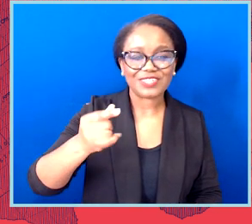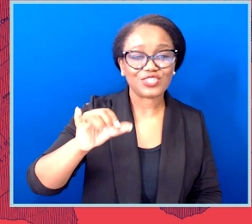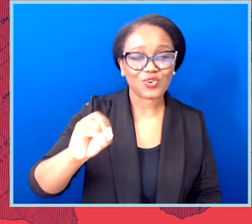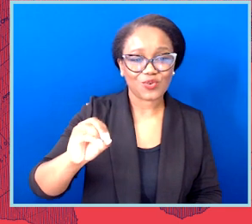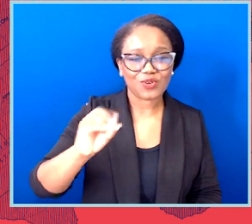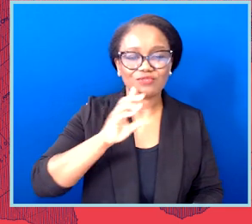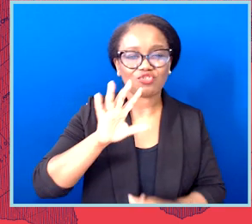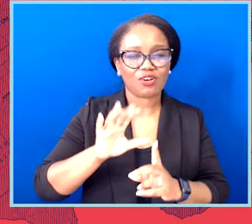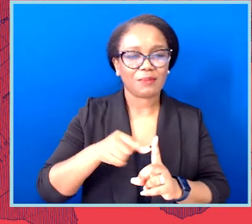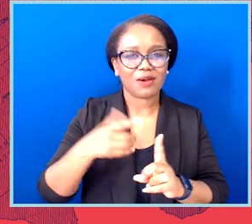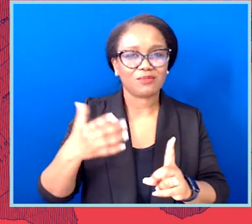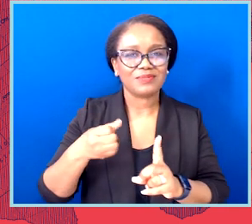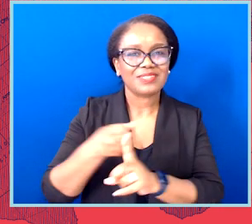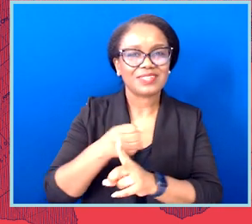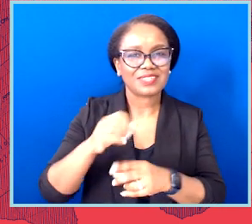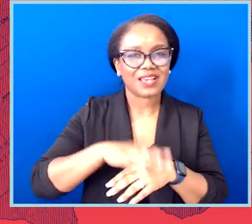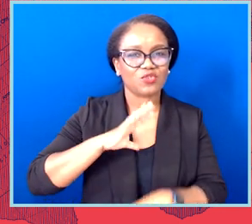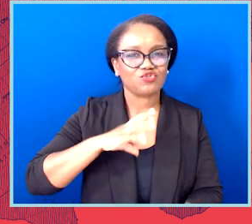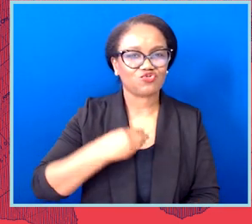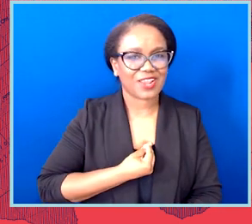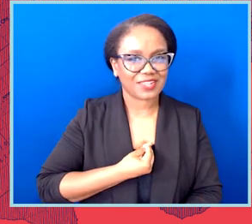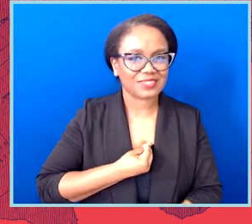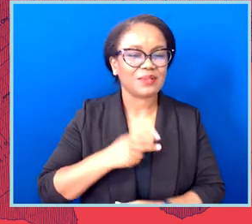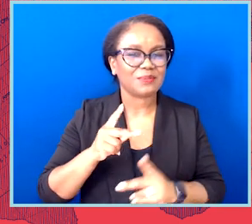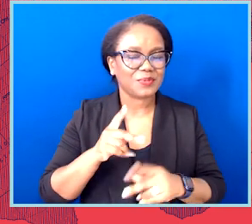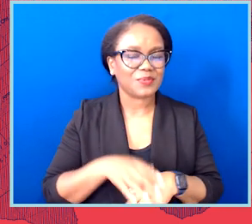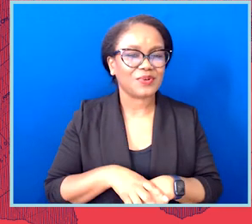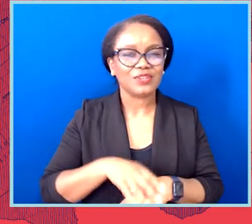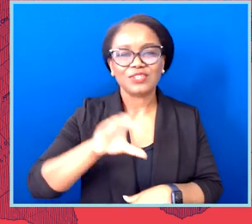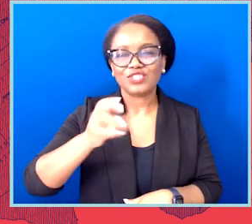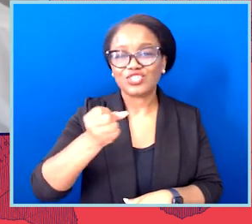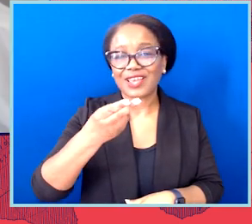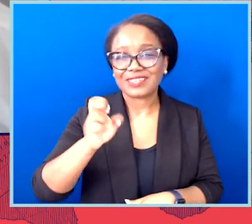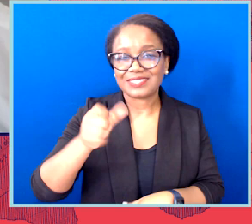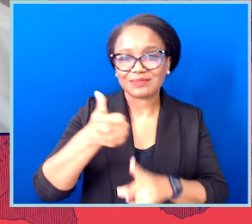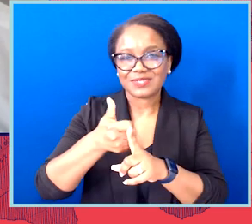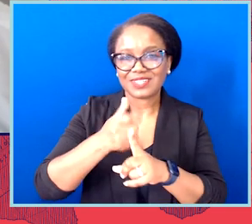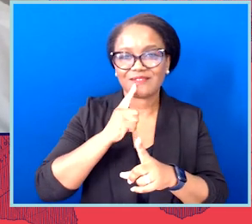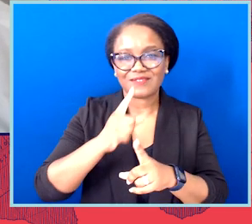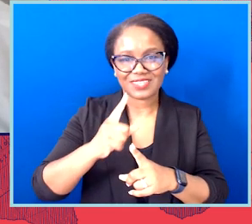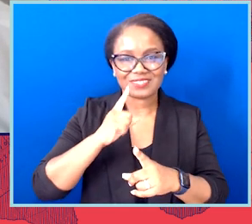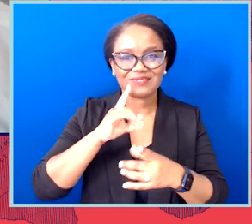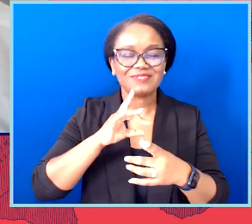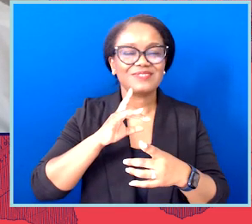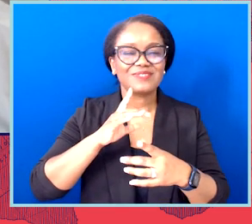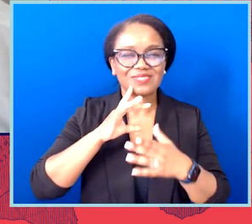Chase is the deputy director for Transgender Justice at the ACLU. Hi, Chase.